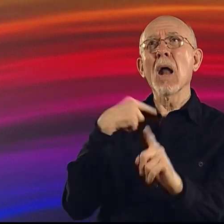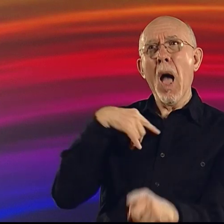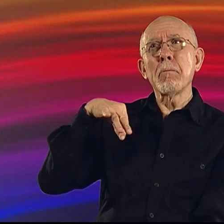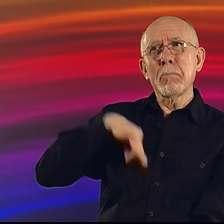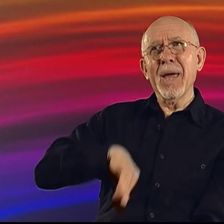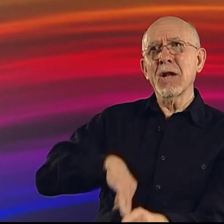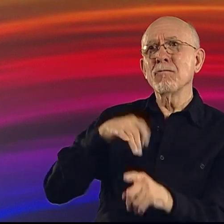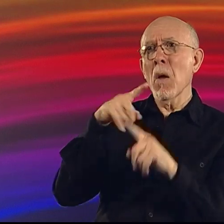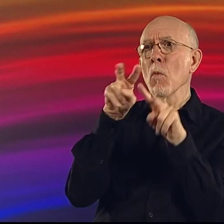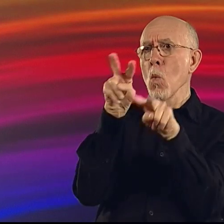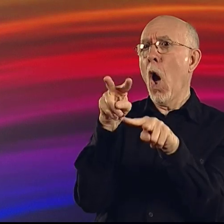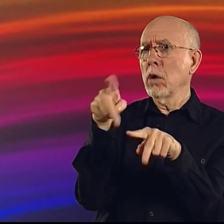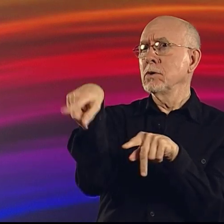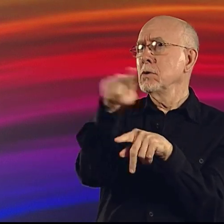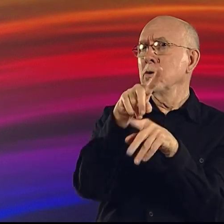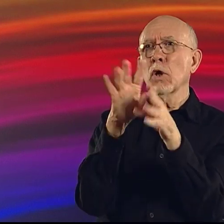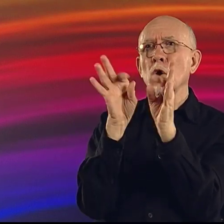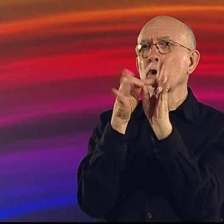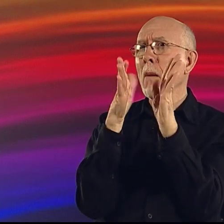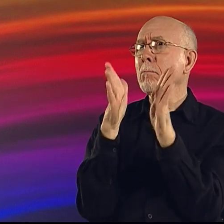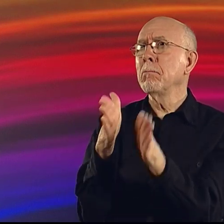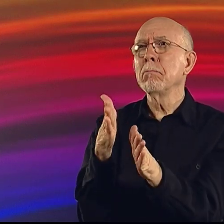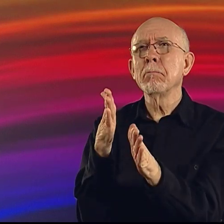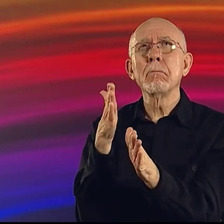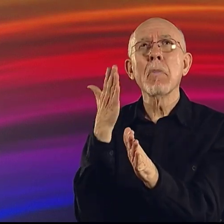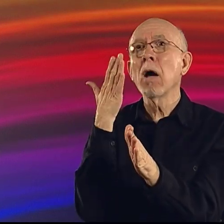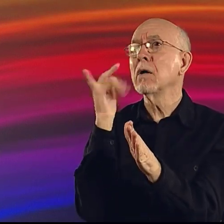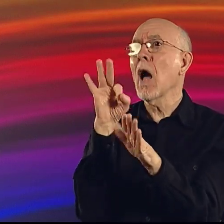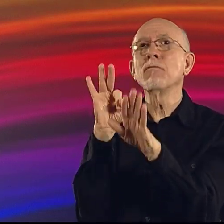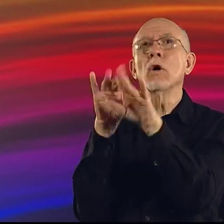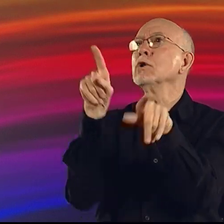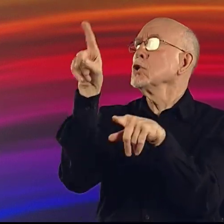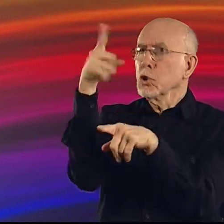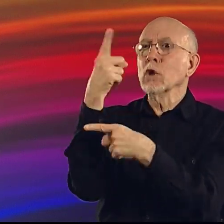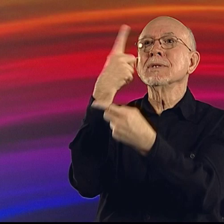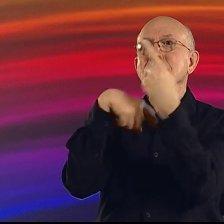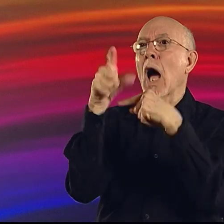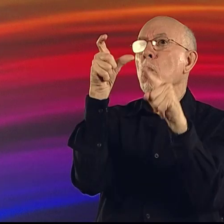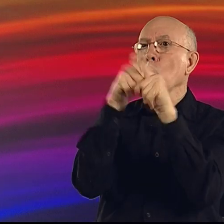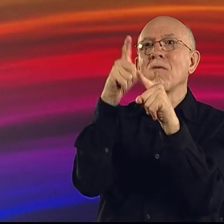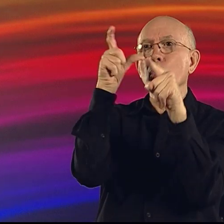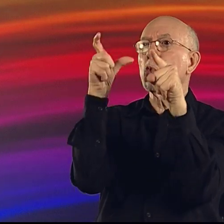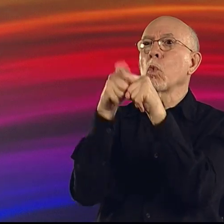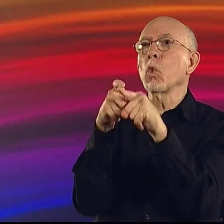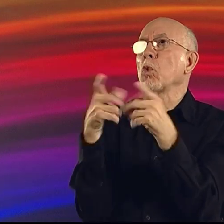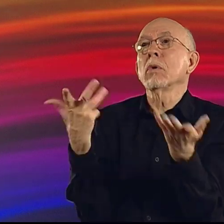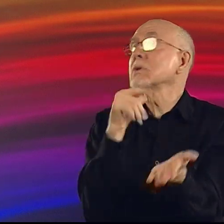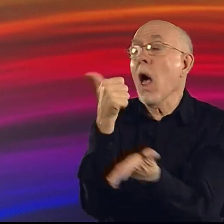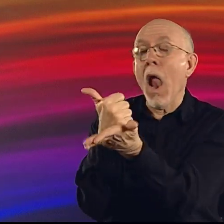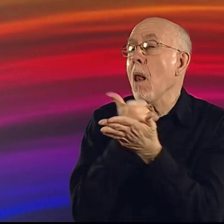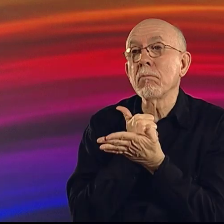But I did benefit from watching the interpreters, because they were not signing word-for-word.